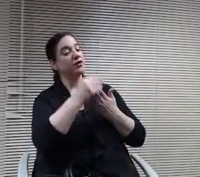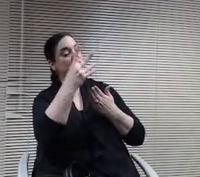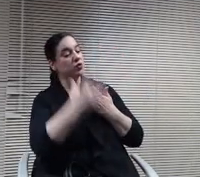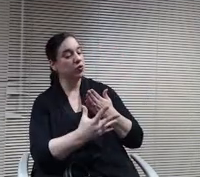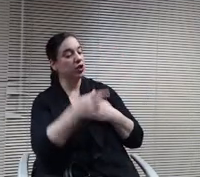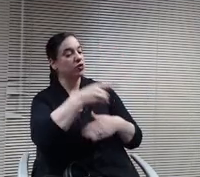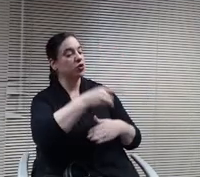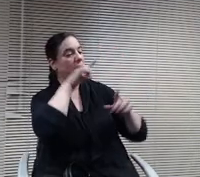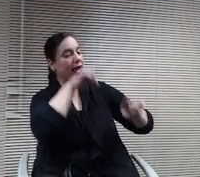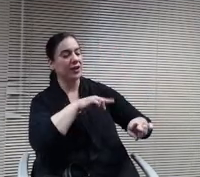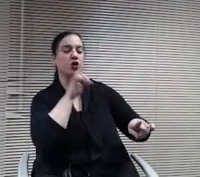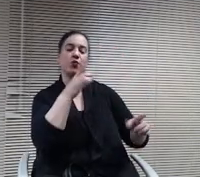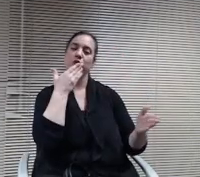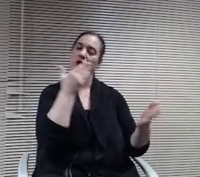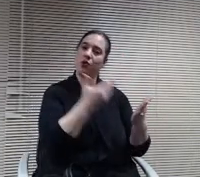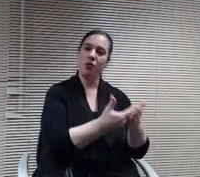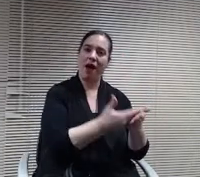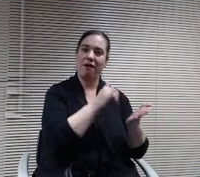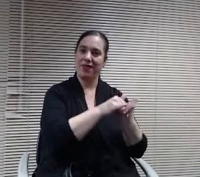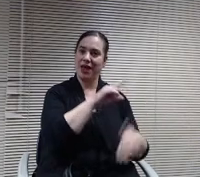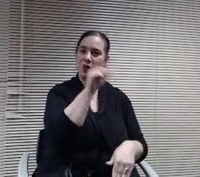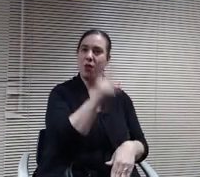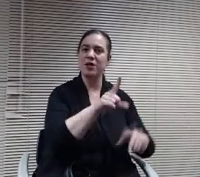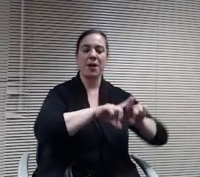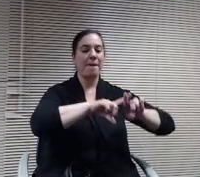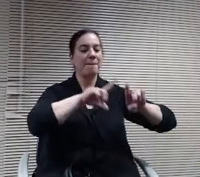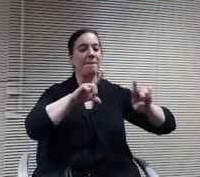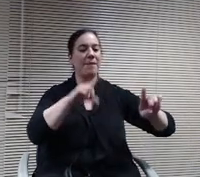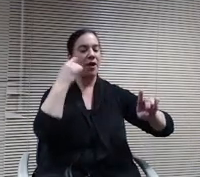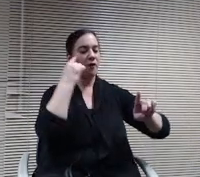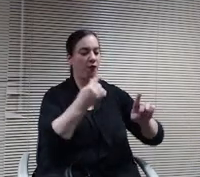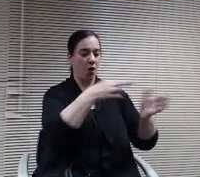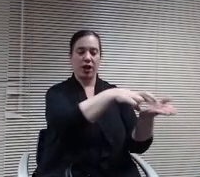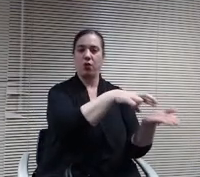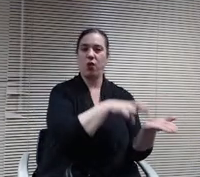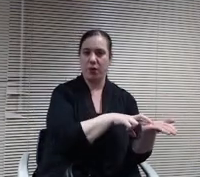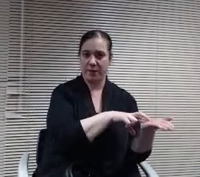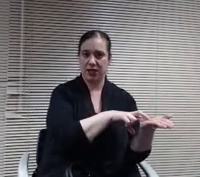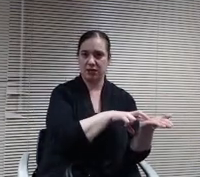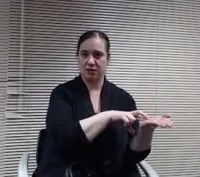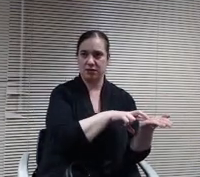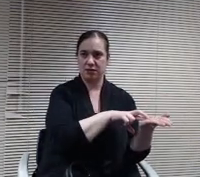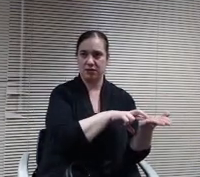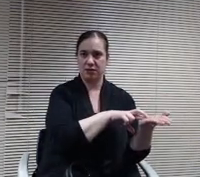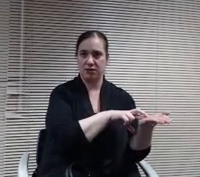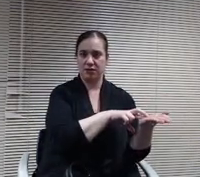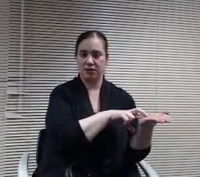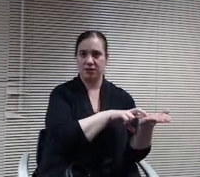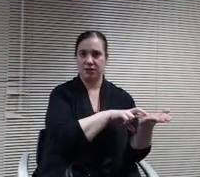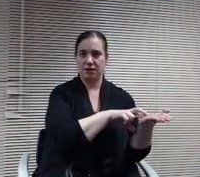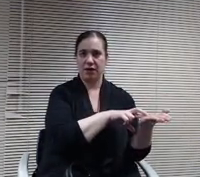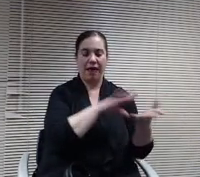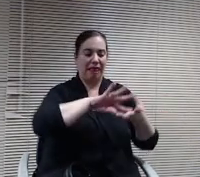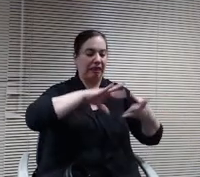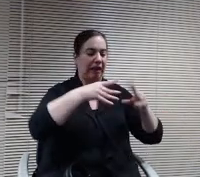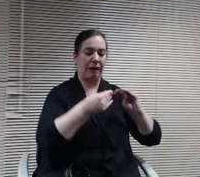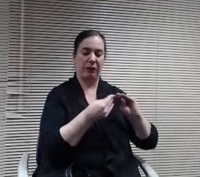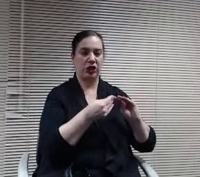know that question but I was wondering as far as the enrollment showed all the pages, now the numbers have been declining an then there.